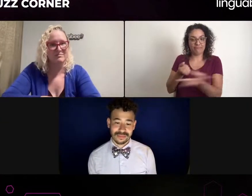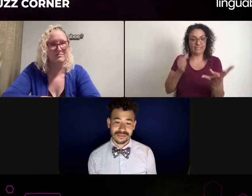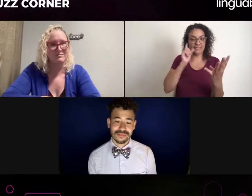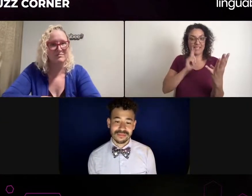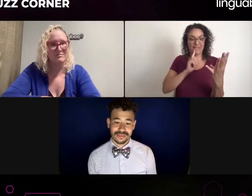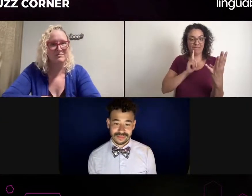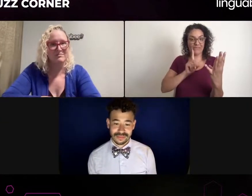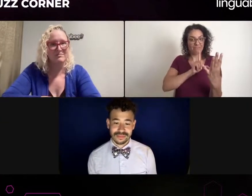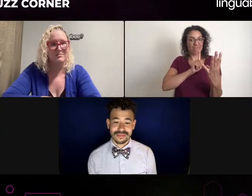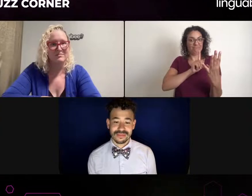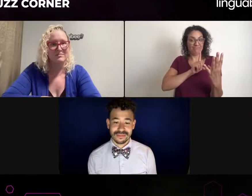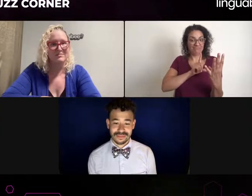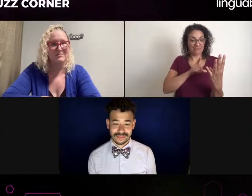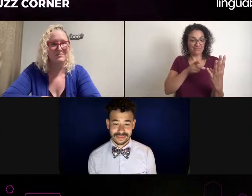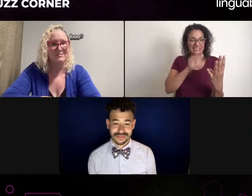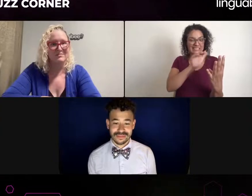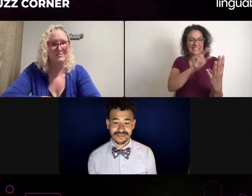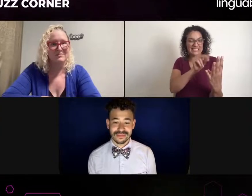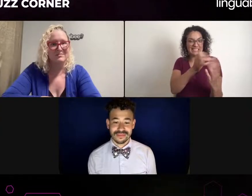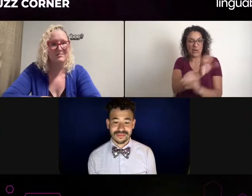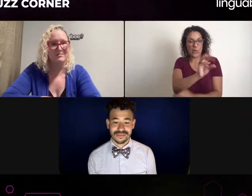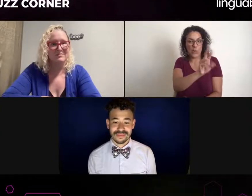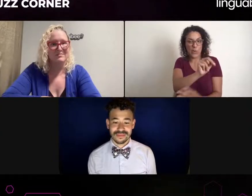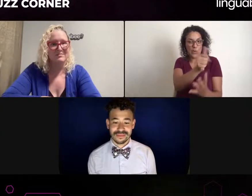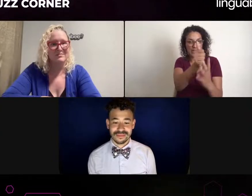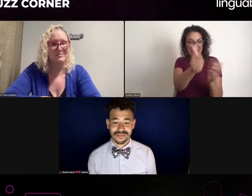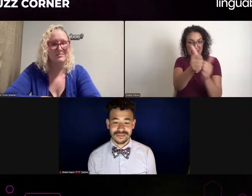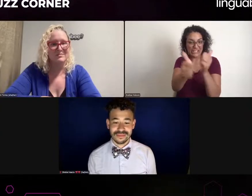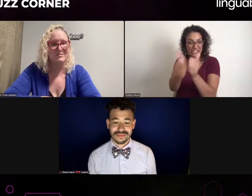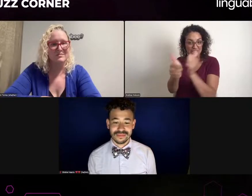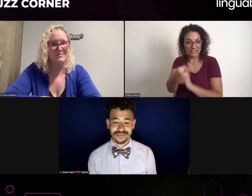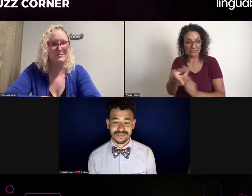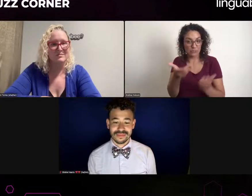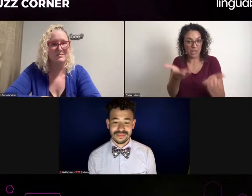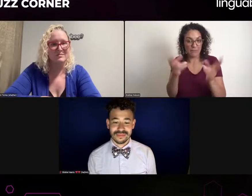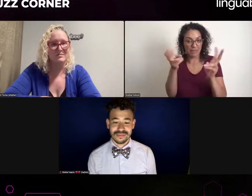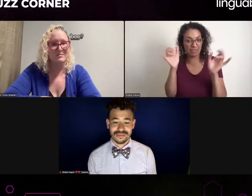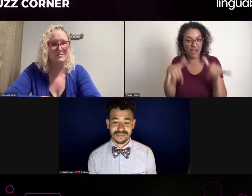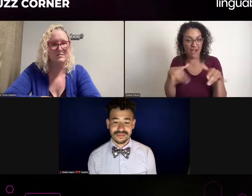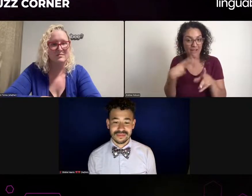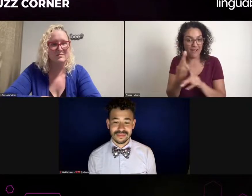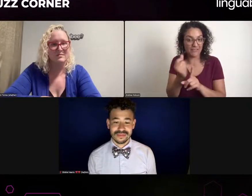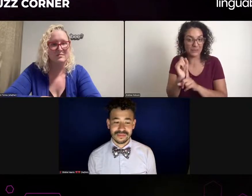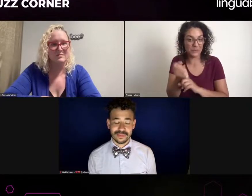And if you don't want to do that, you can put it in the Q&A and then you can always